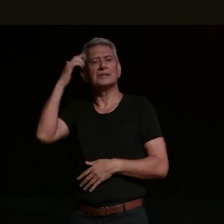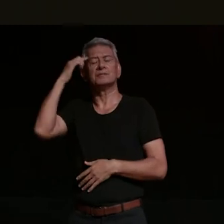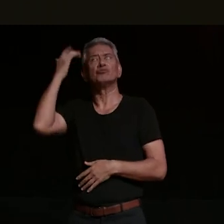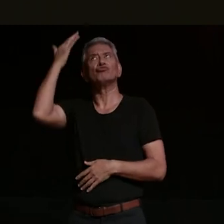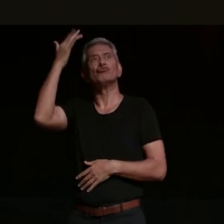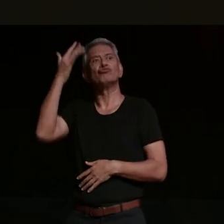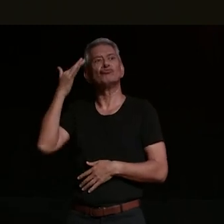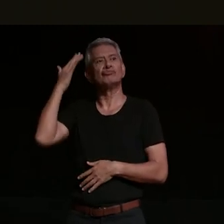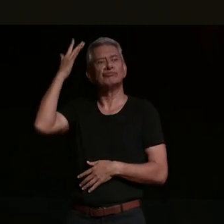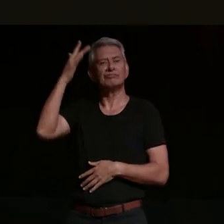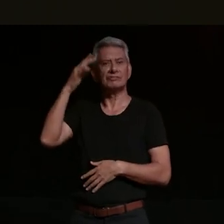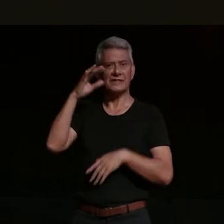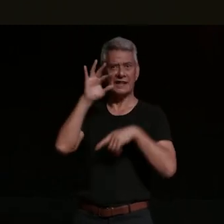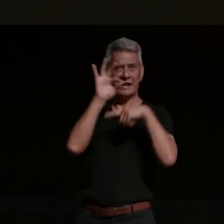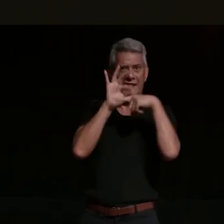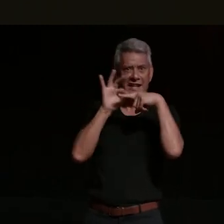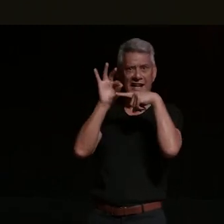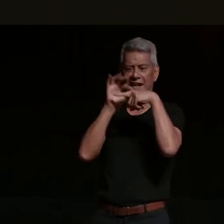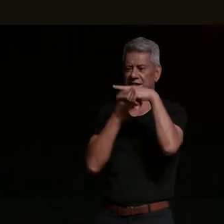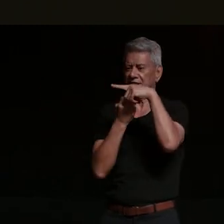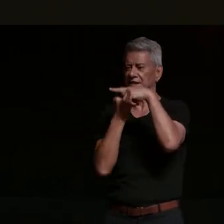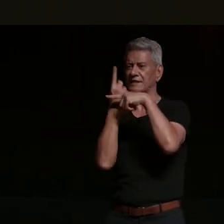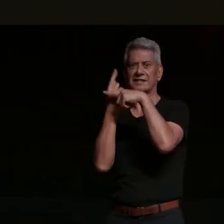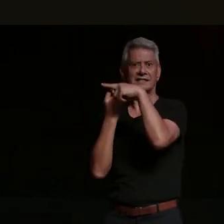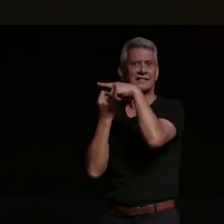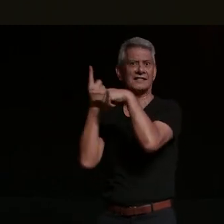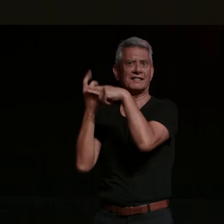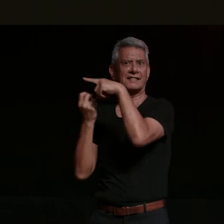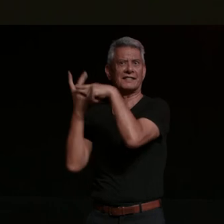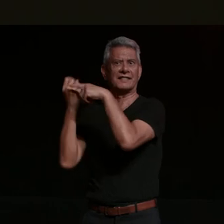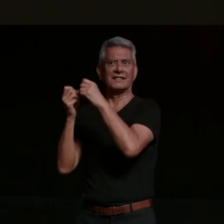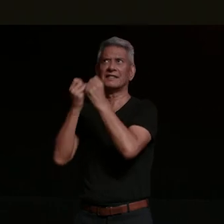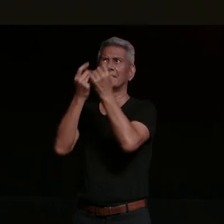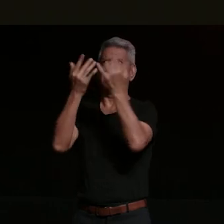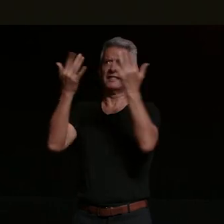the colors we could manifest if this was our foundation